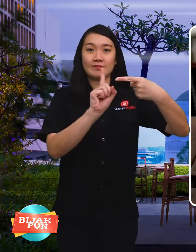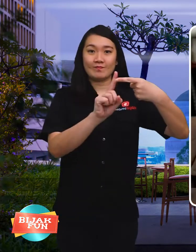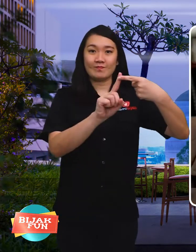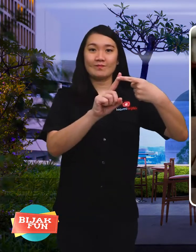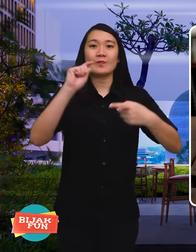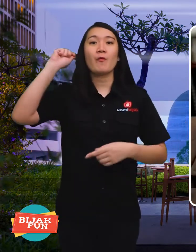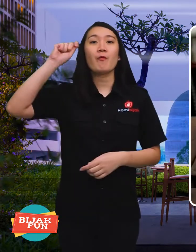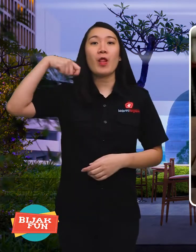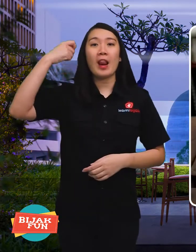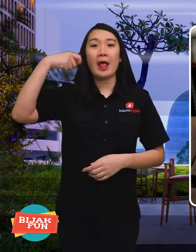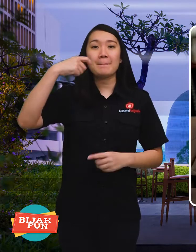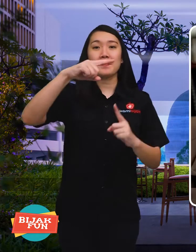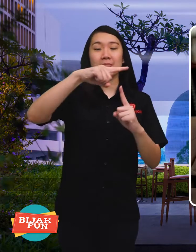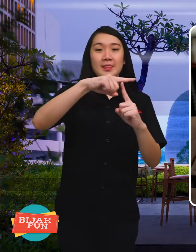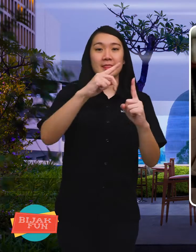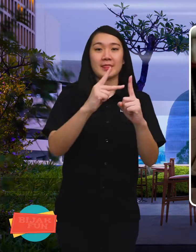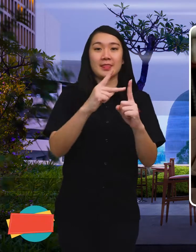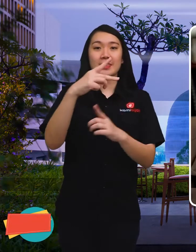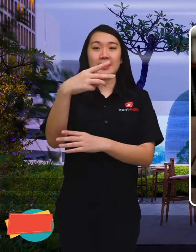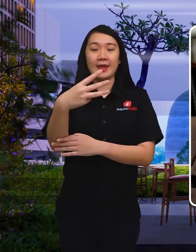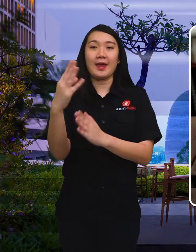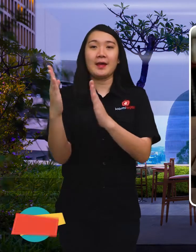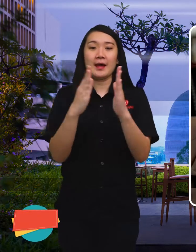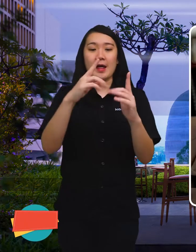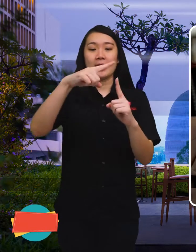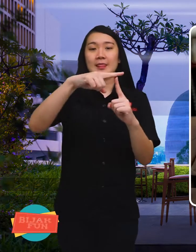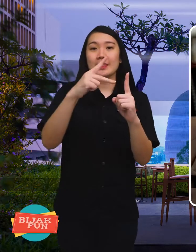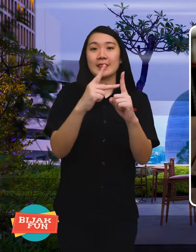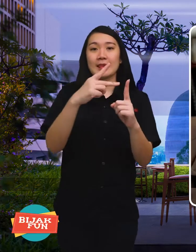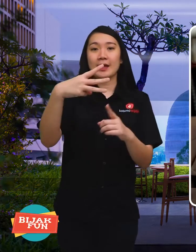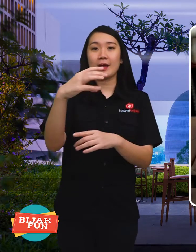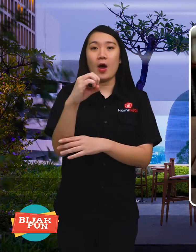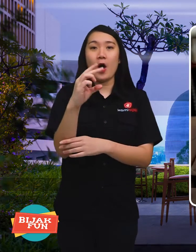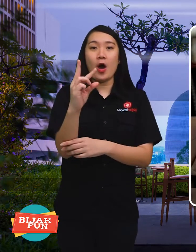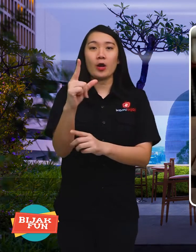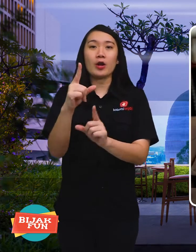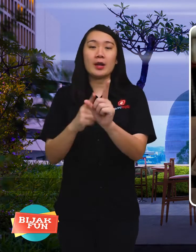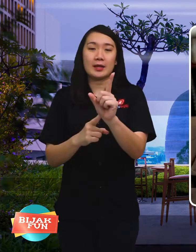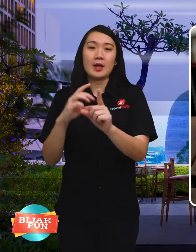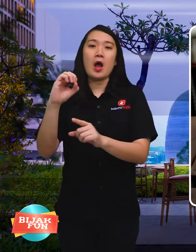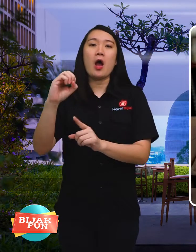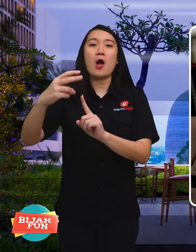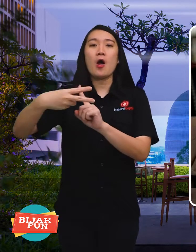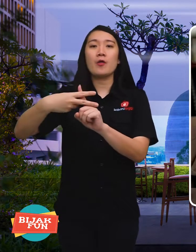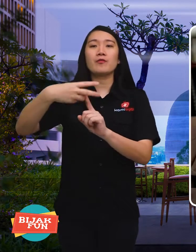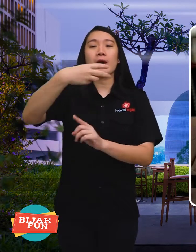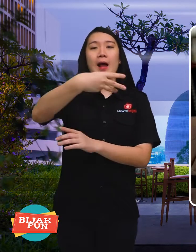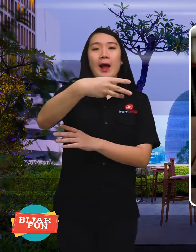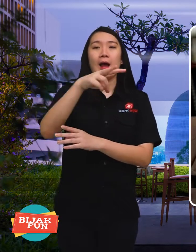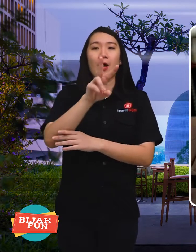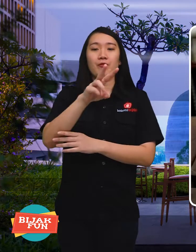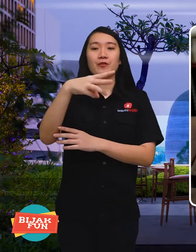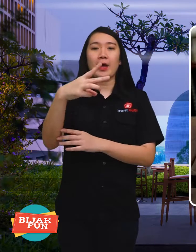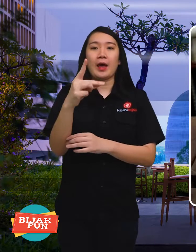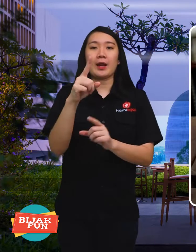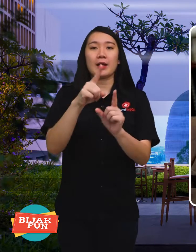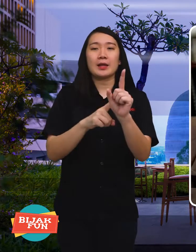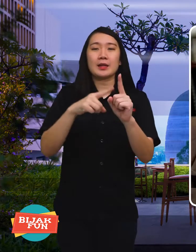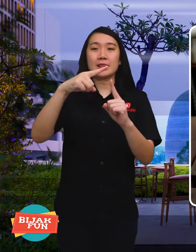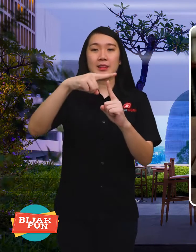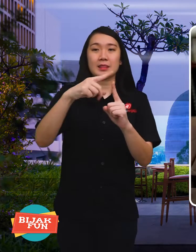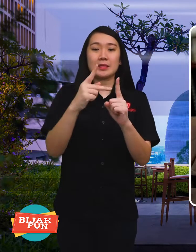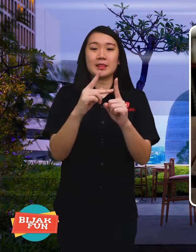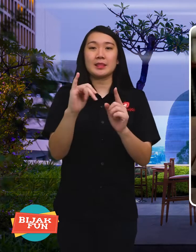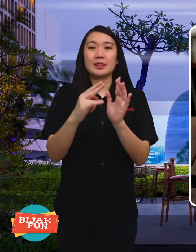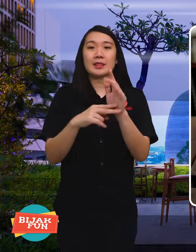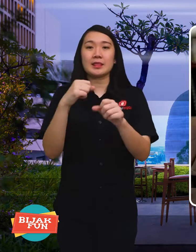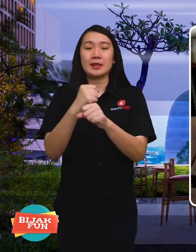First, a film called The Theory Of Everything.